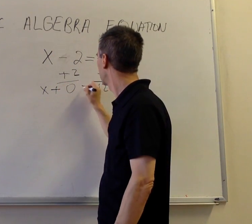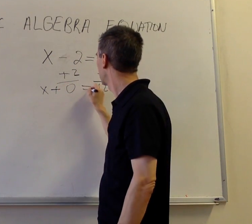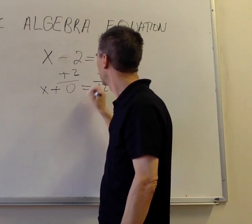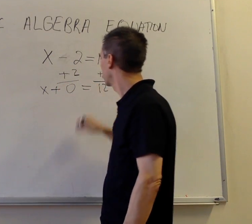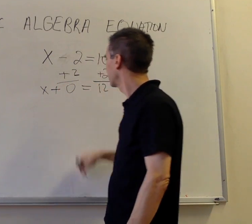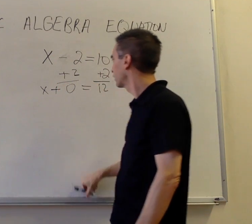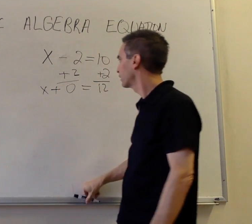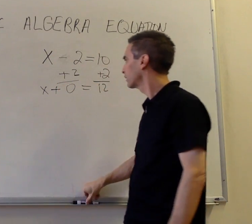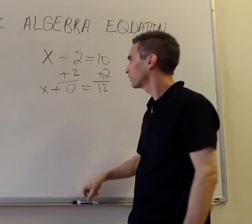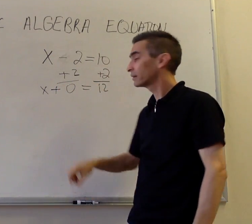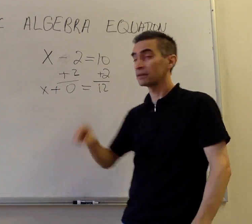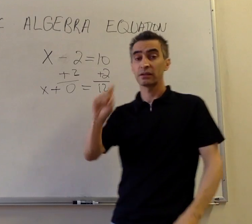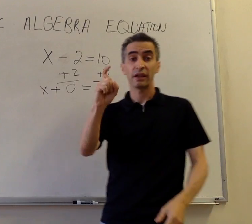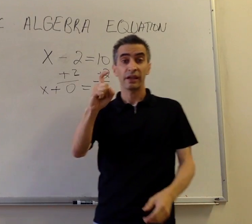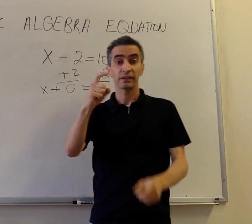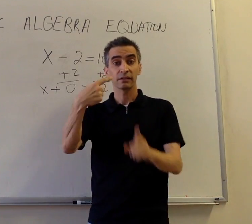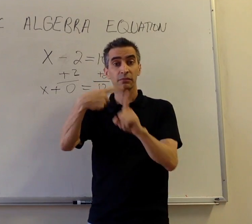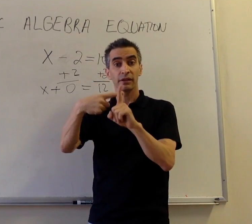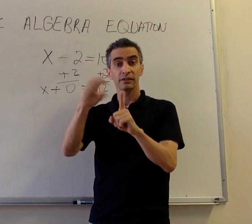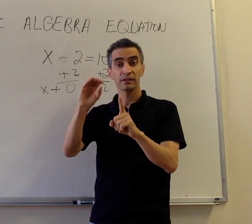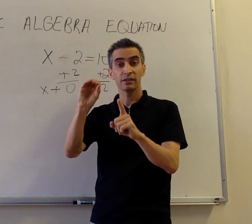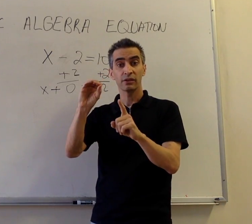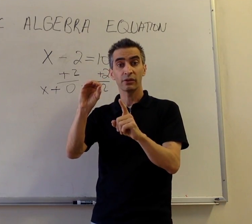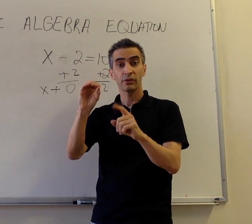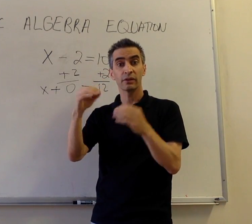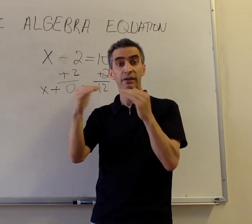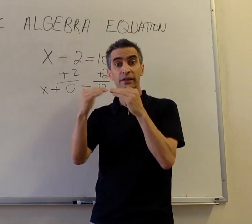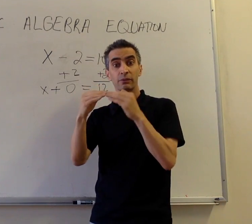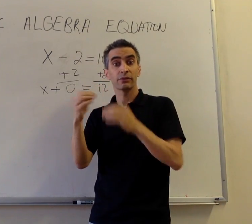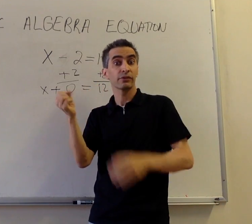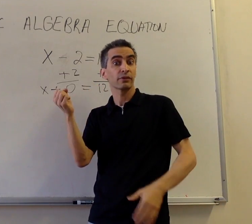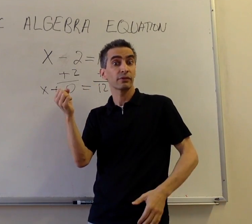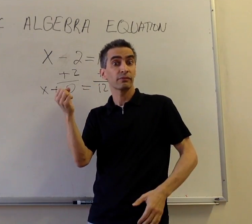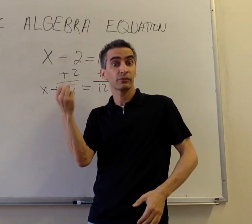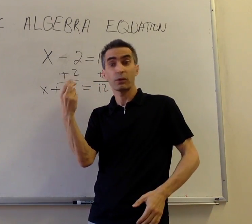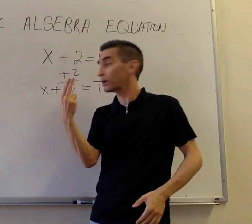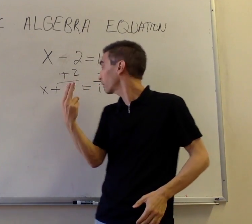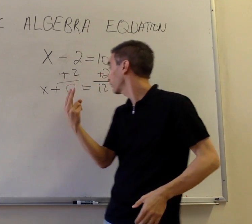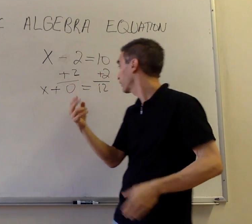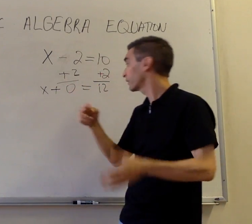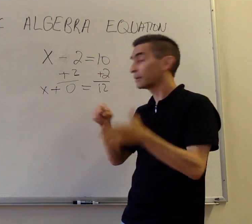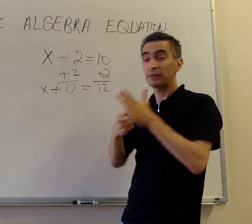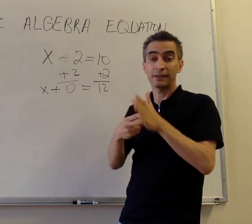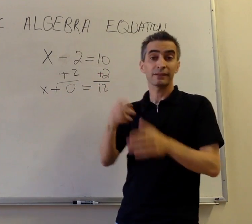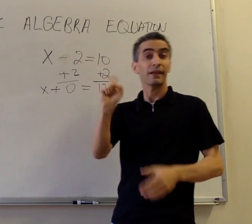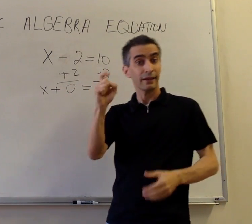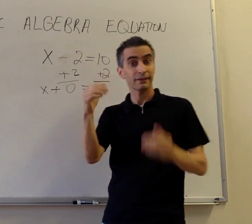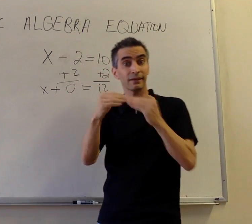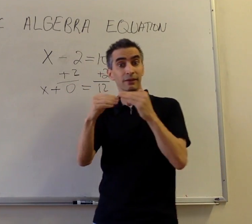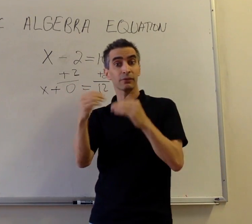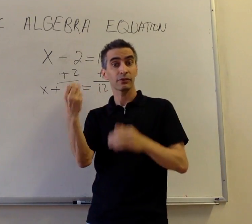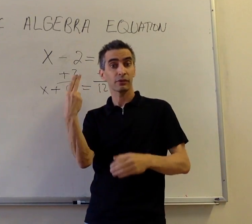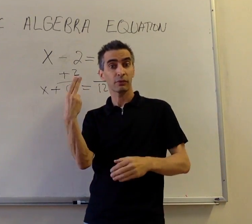X +0 = 12.